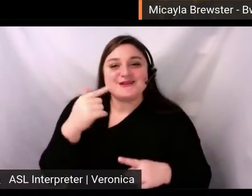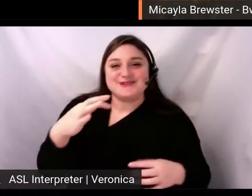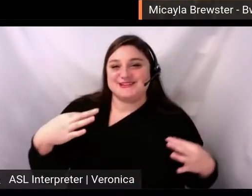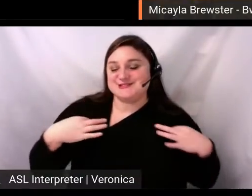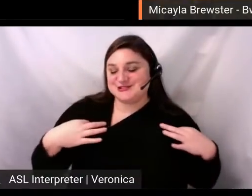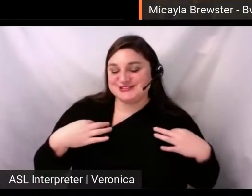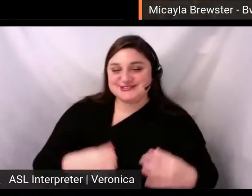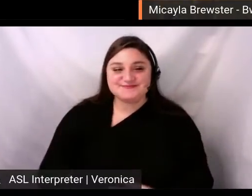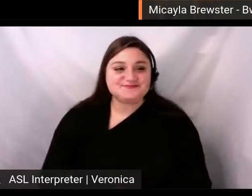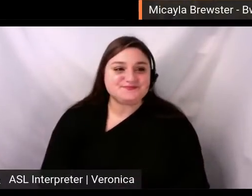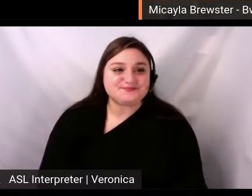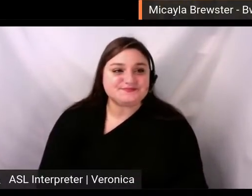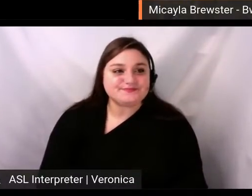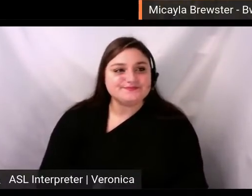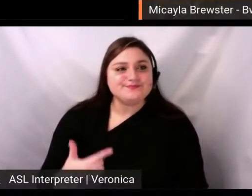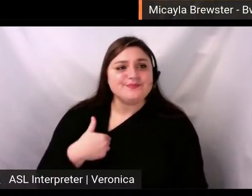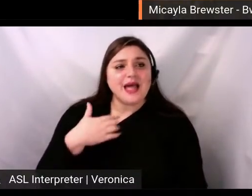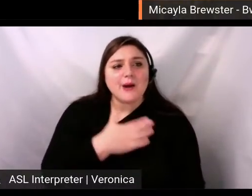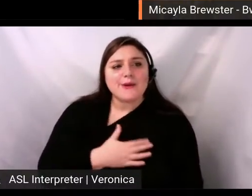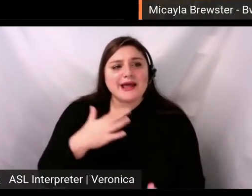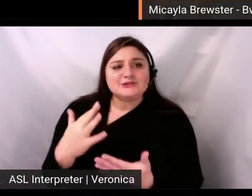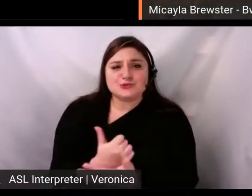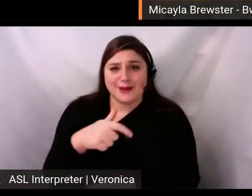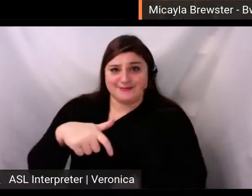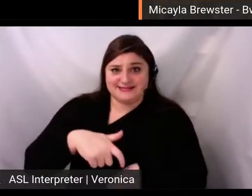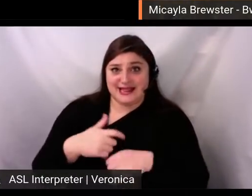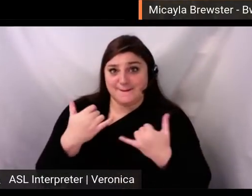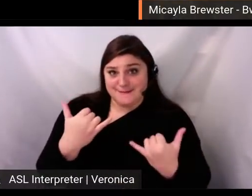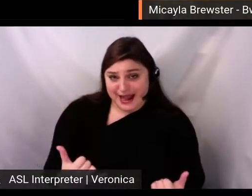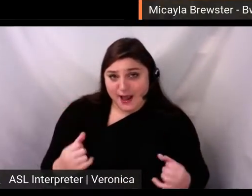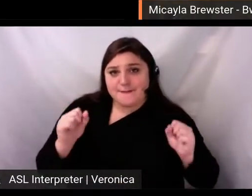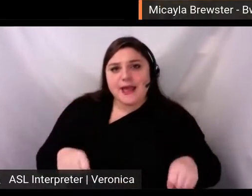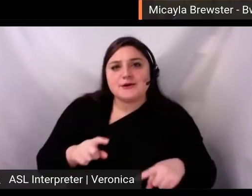I'd like to take this time to recognize that I'm on stolen land